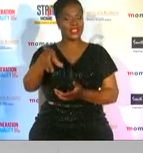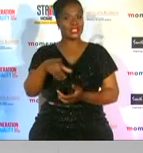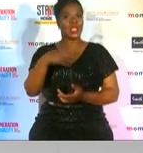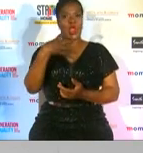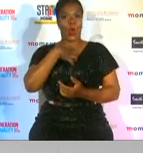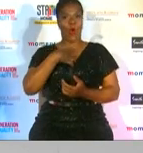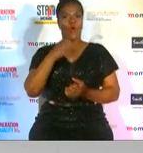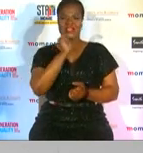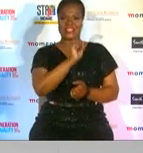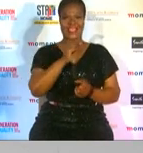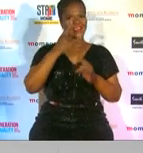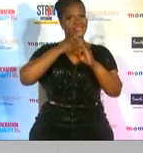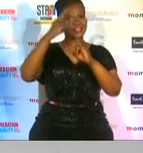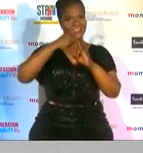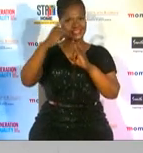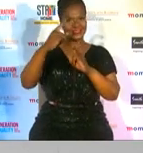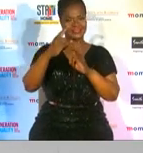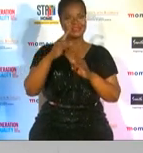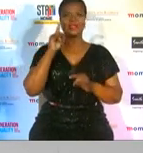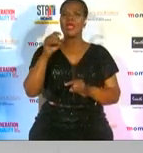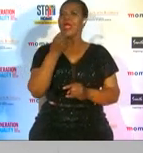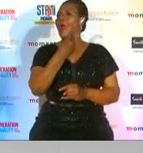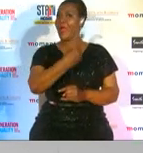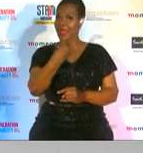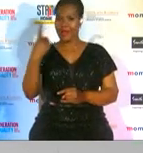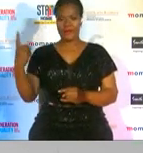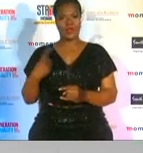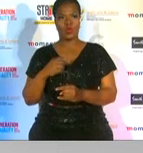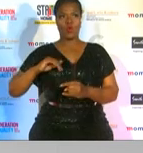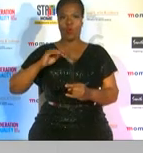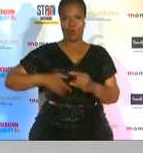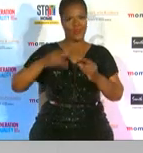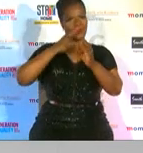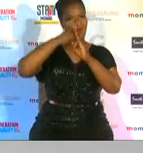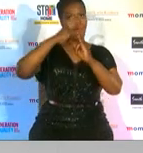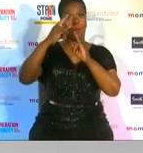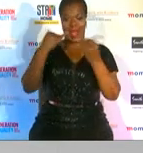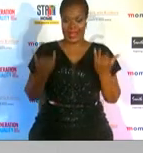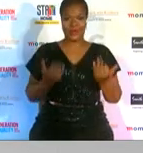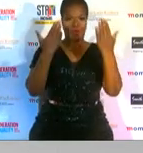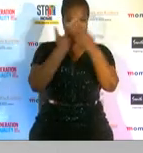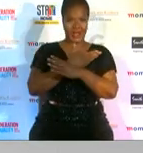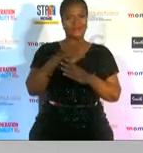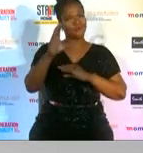all agree that every single woman that has worn tonight every single woman we've had a conversation with tonight